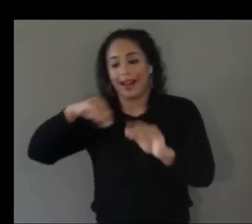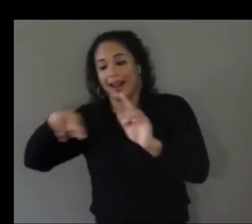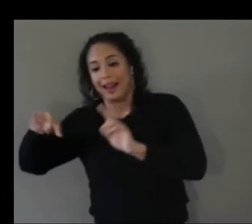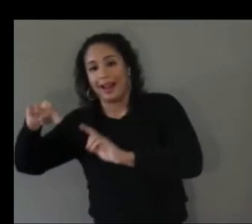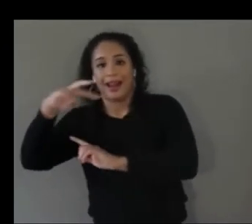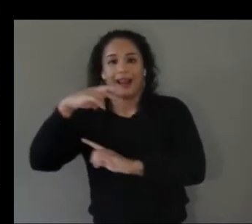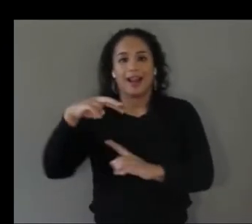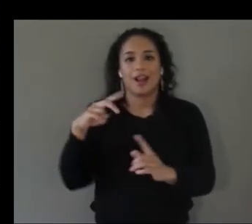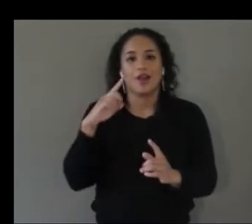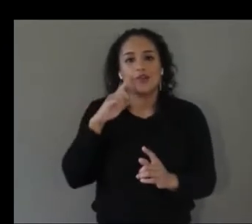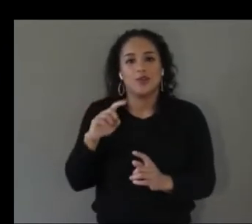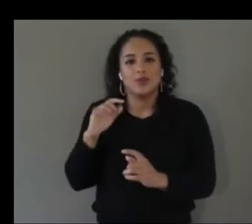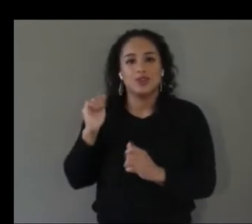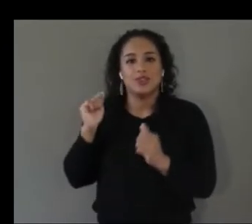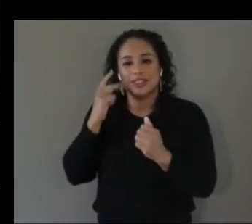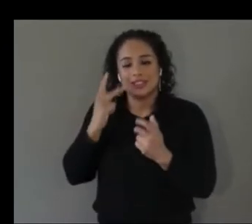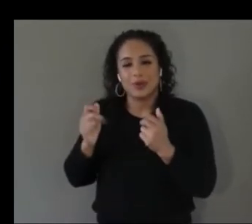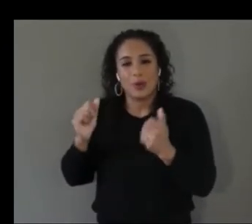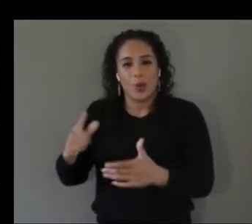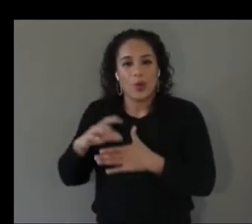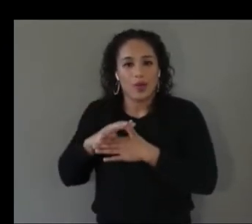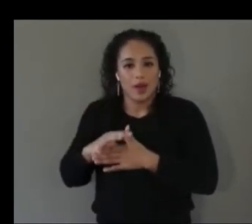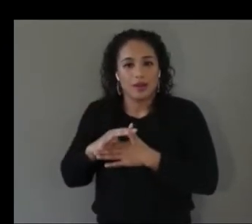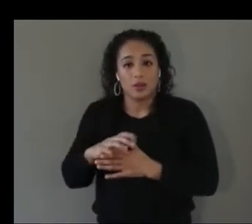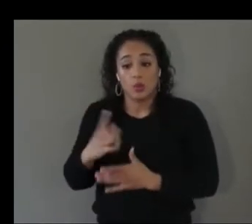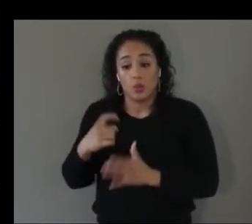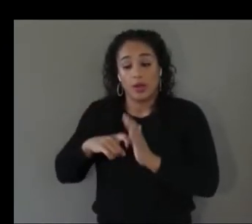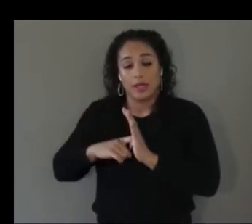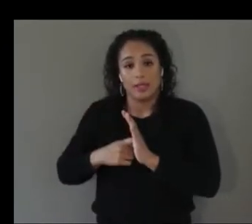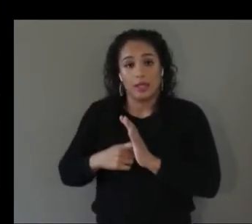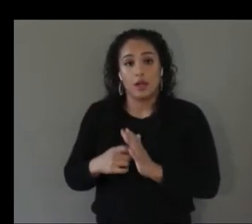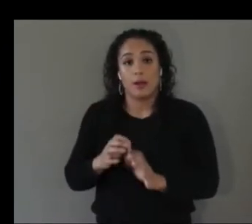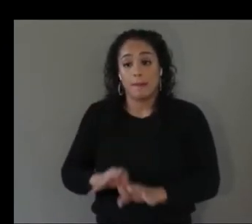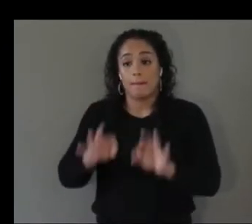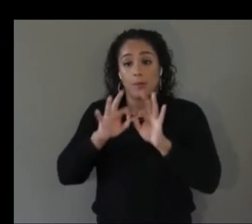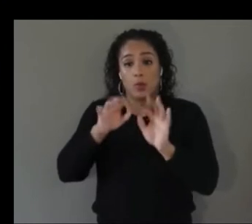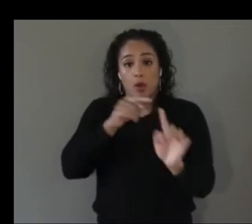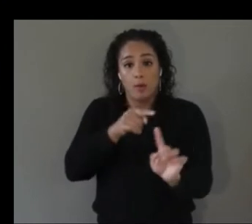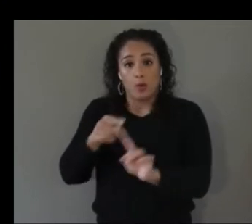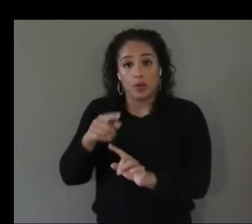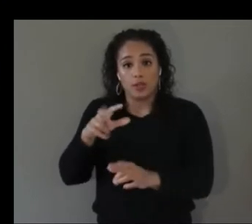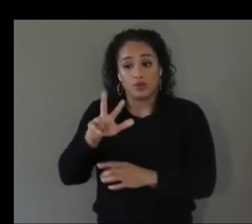where what are the important points in 360 video and can we reorient those points to be in front